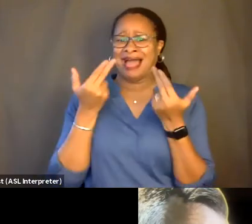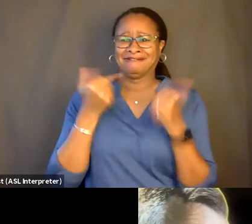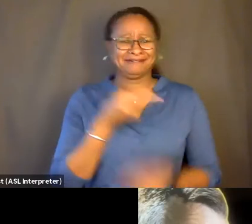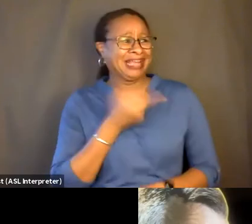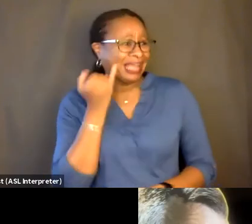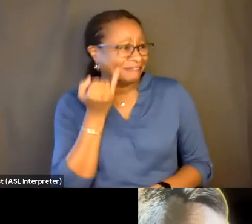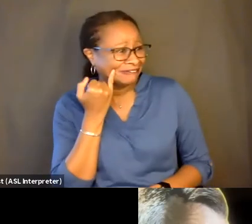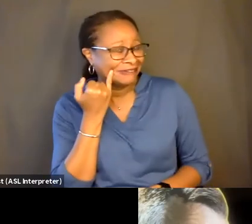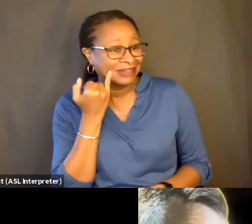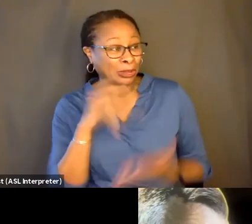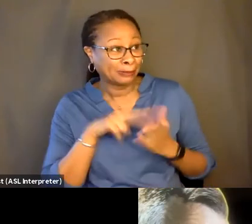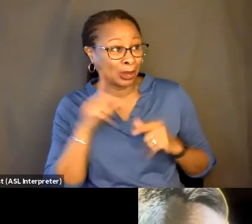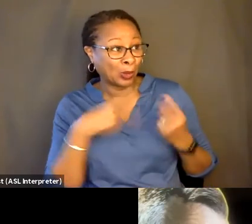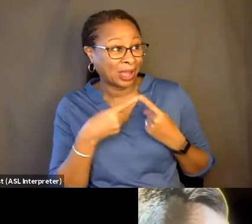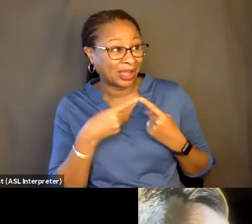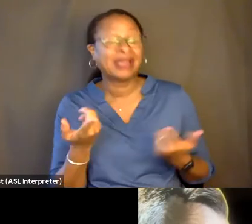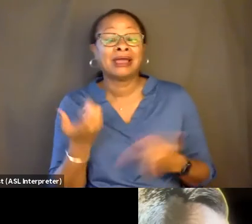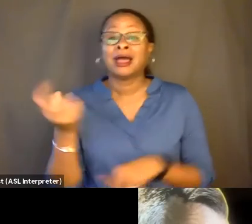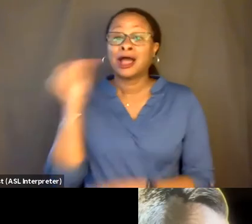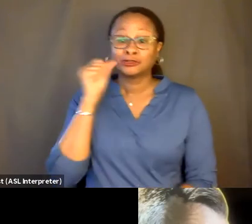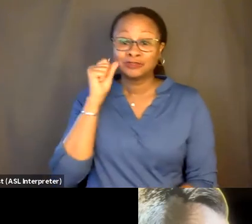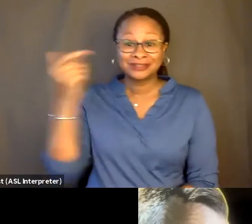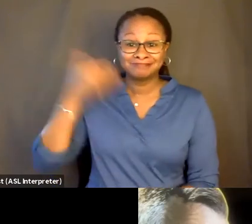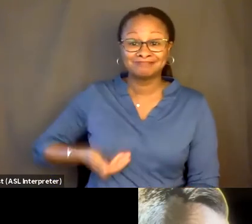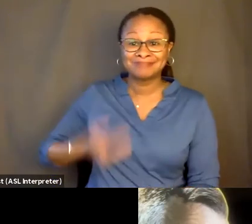And, like you're saying, Andrea, you're saying,